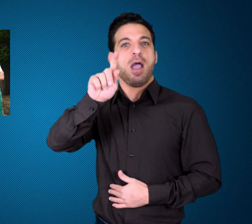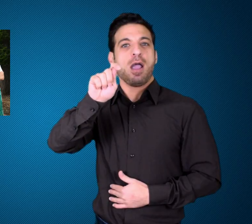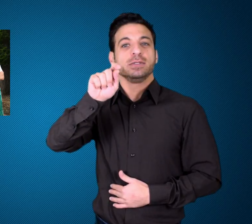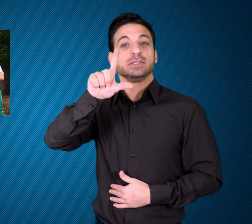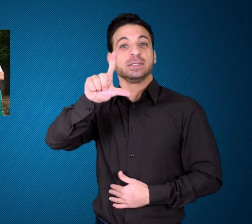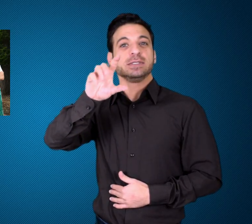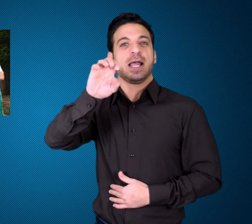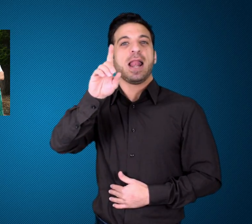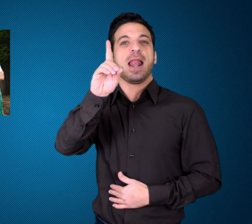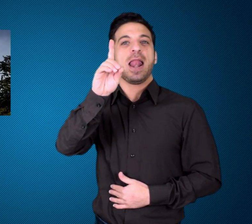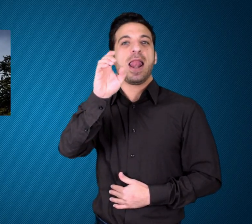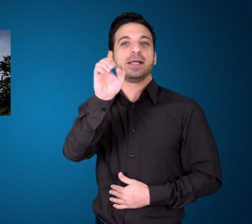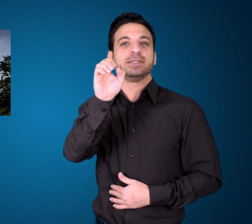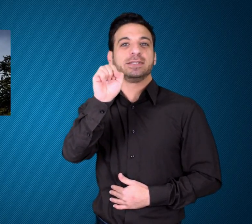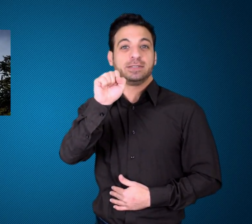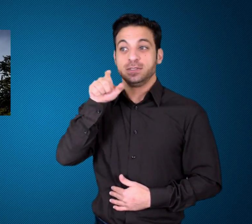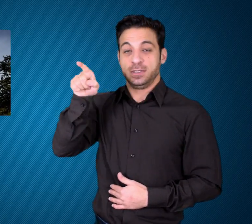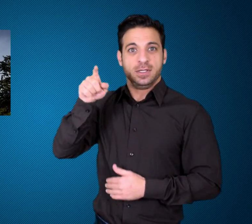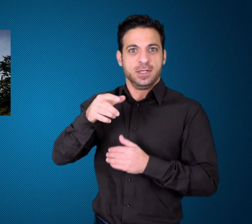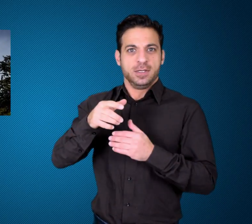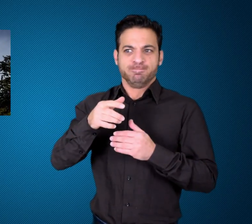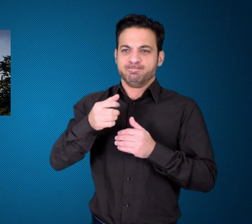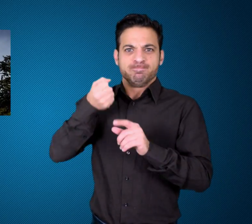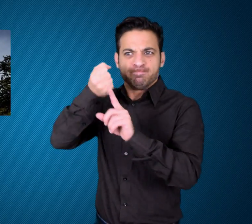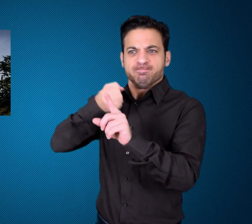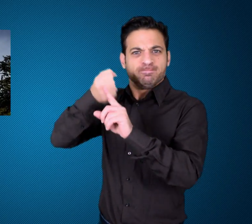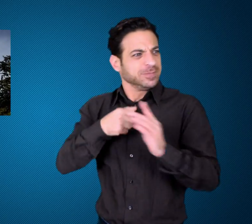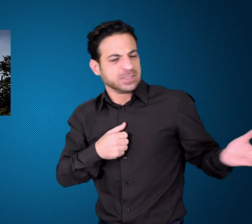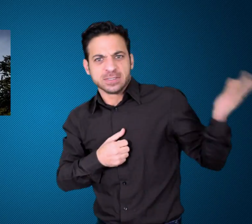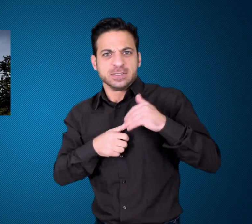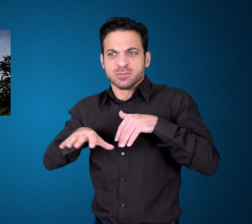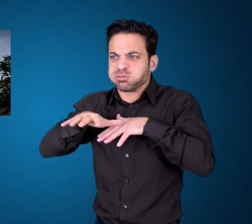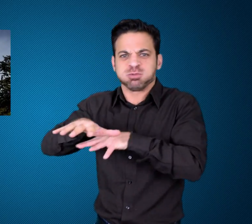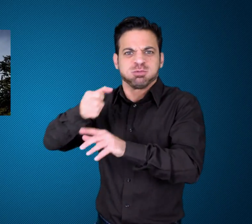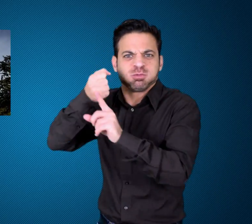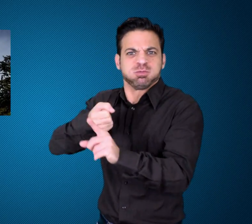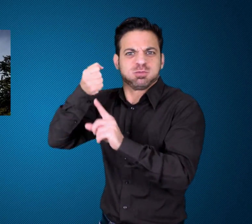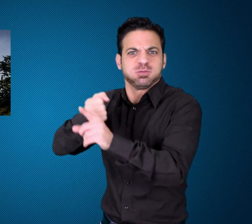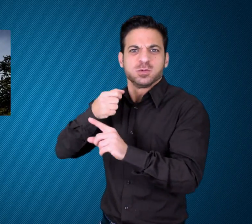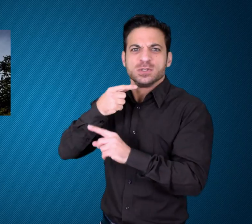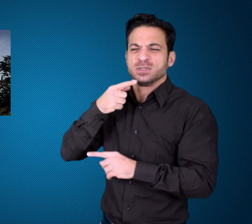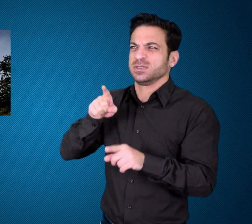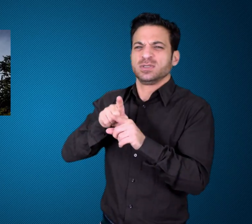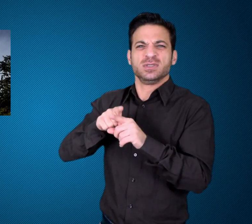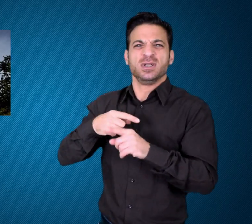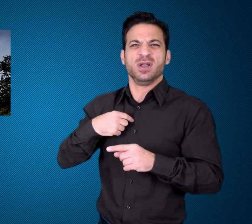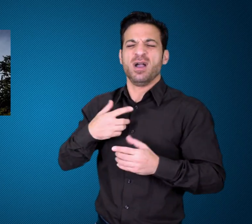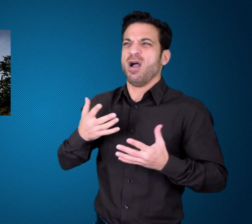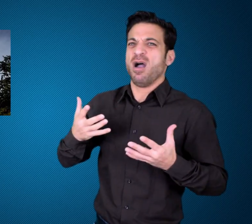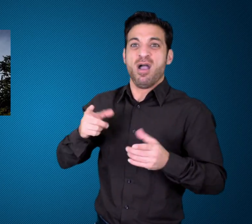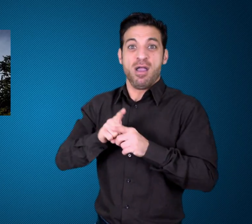funding. Australian deaf basketball player Sam Cartledge is leading the